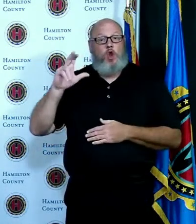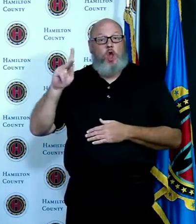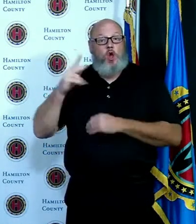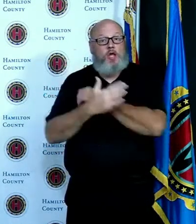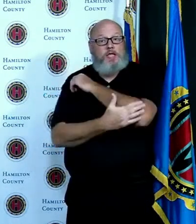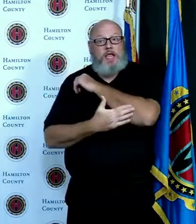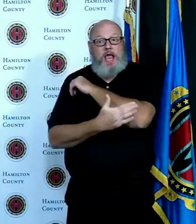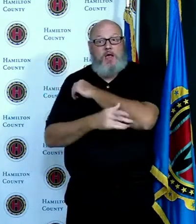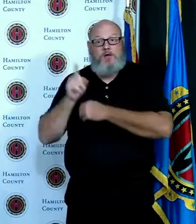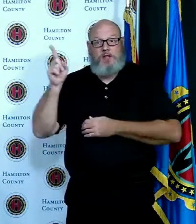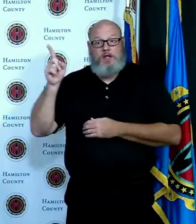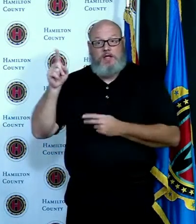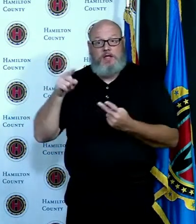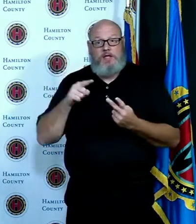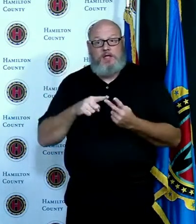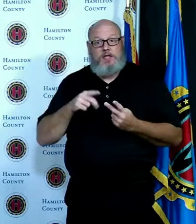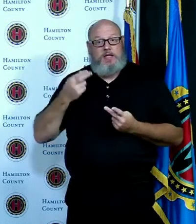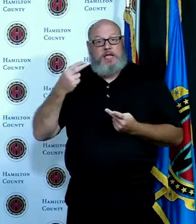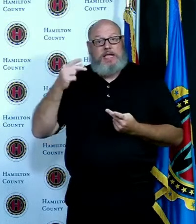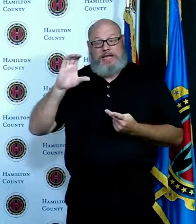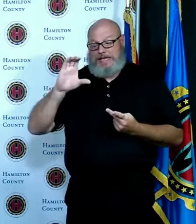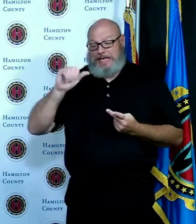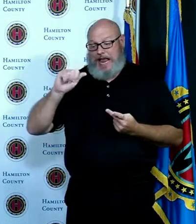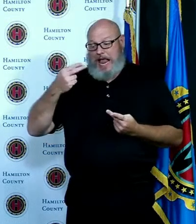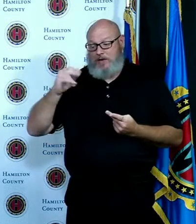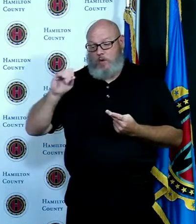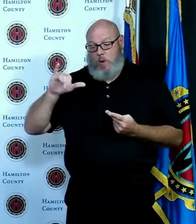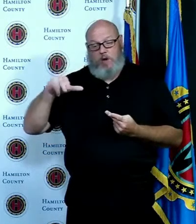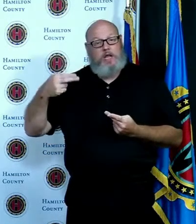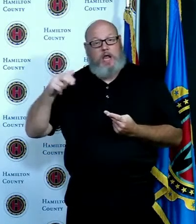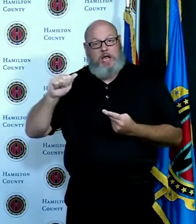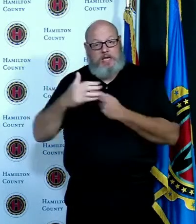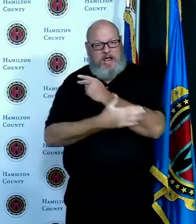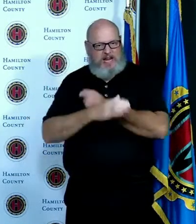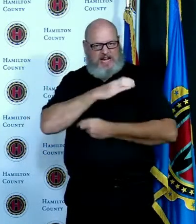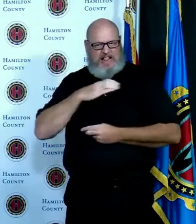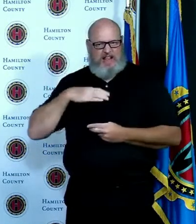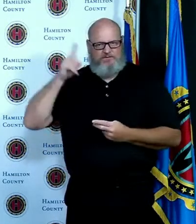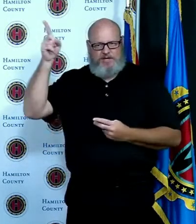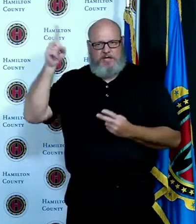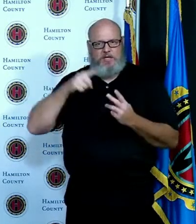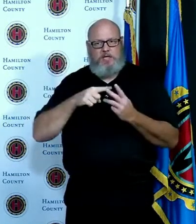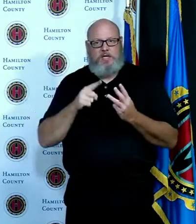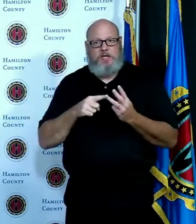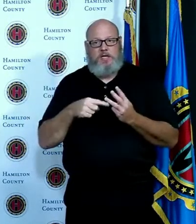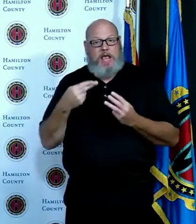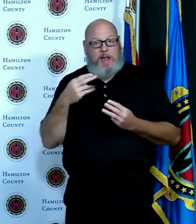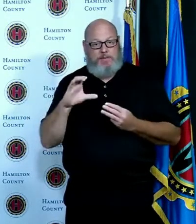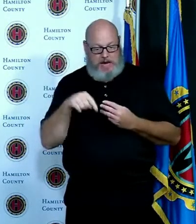and so the idea is to bring people together and talk about what strategies we could implement